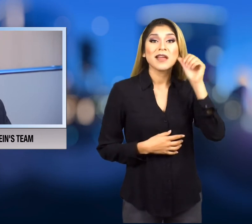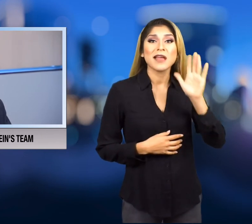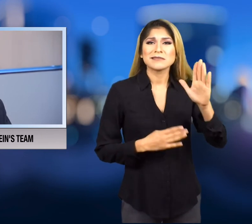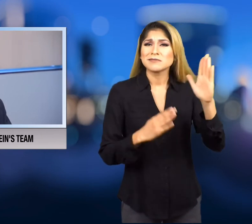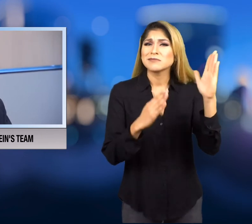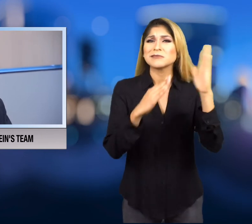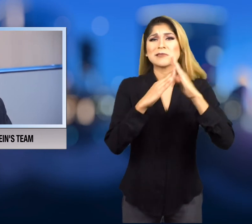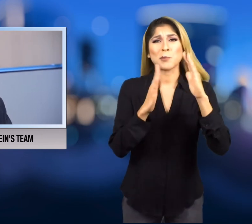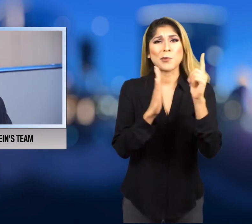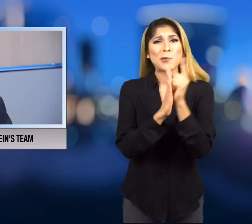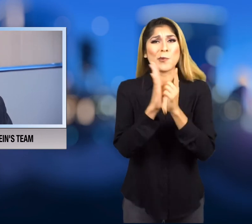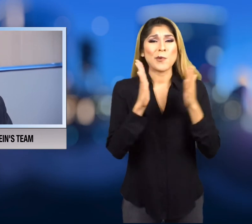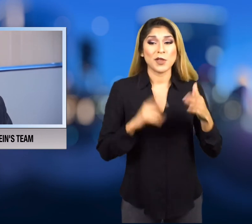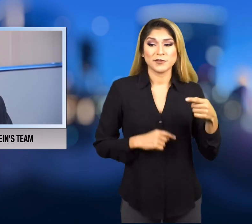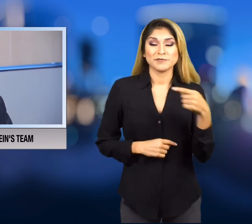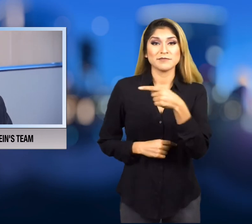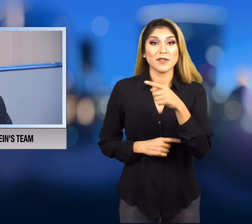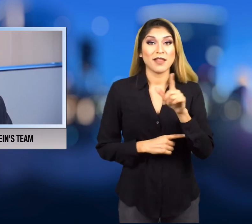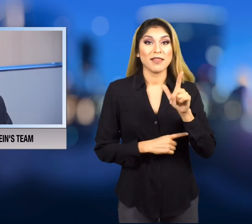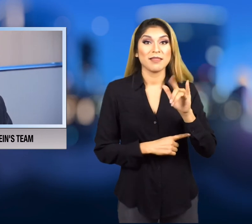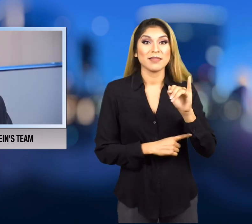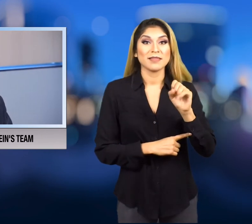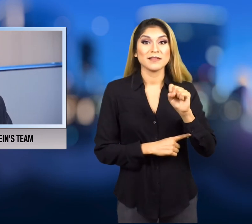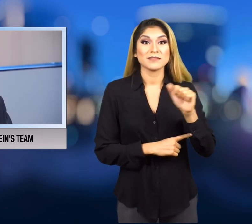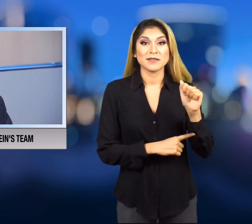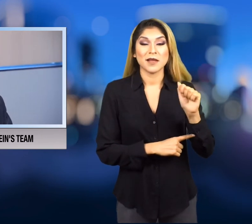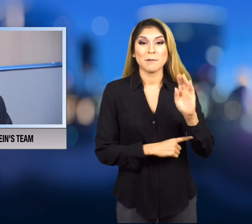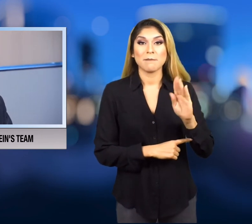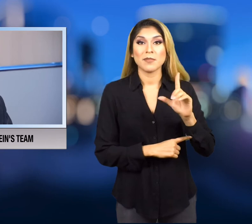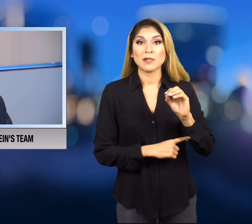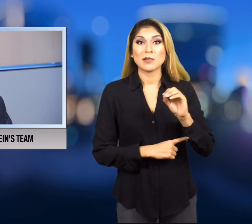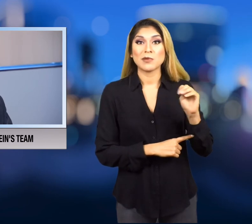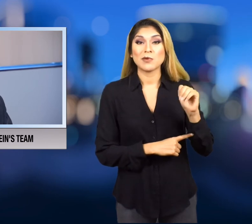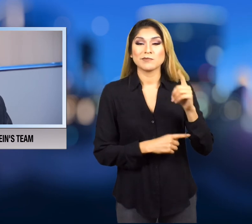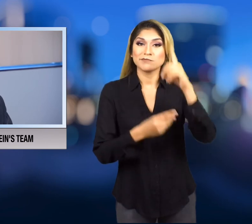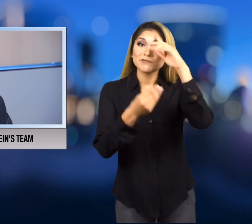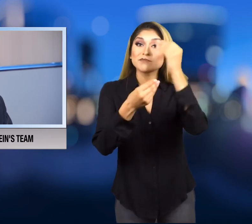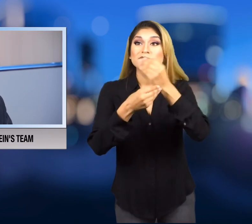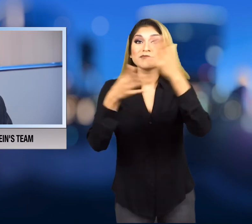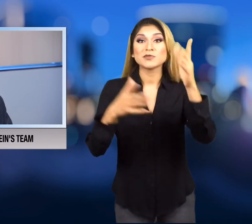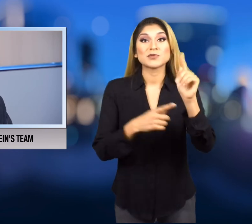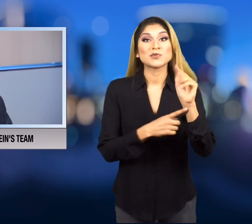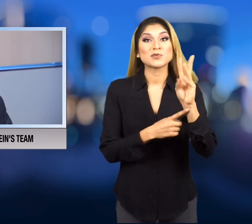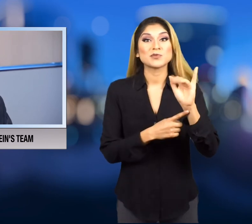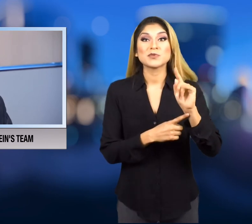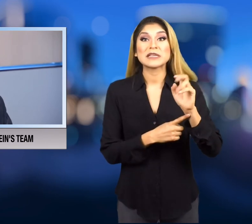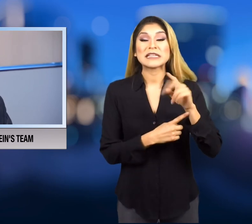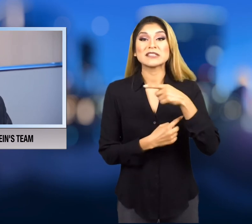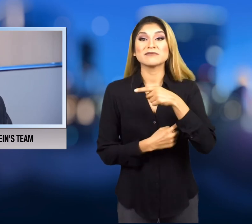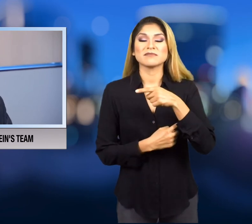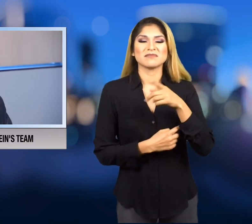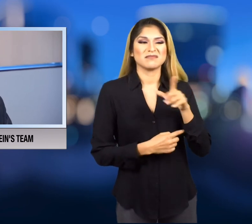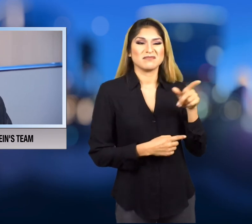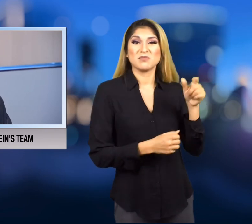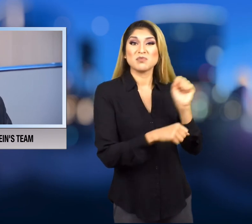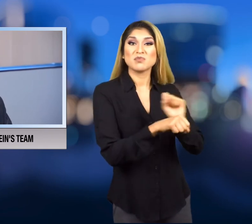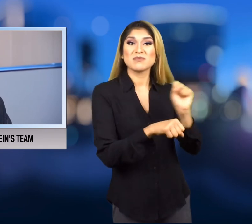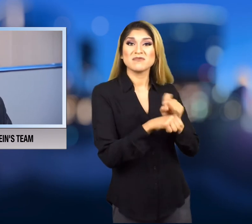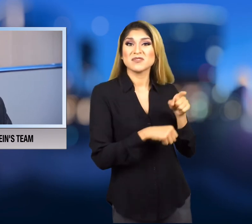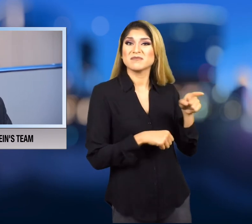Yesterday his top attorney Lisa Bloom announced that she was quitting.